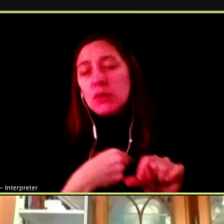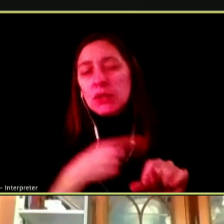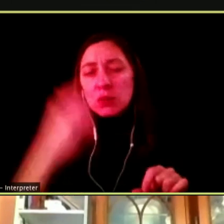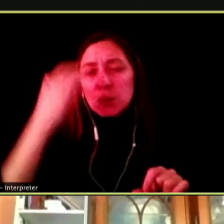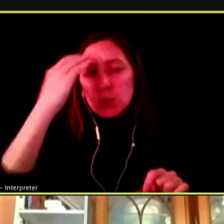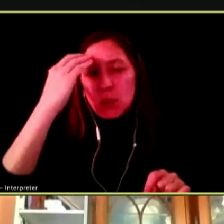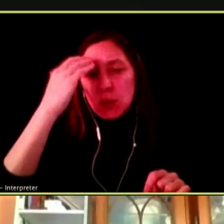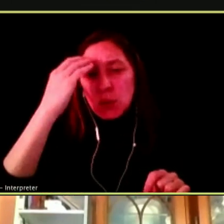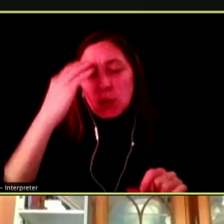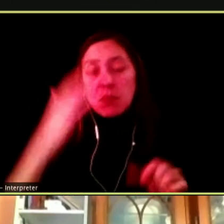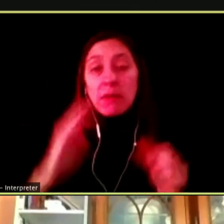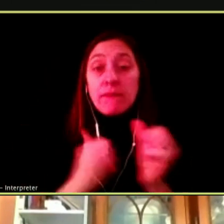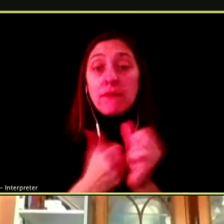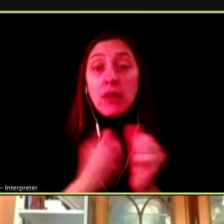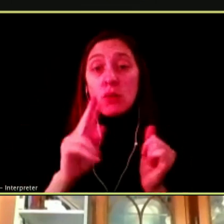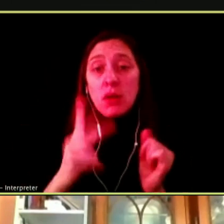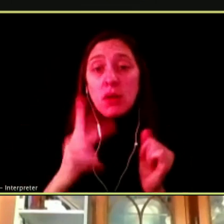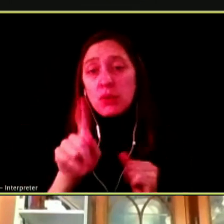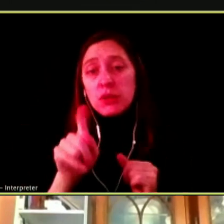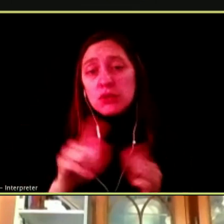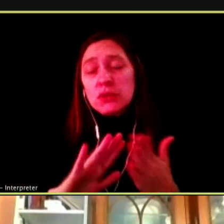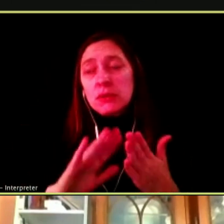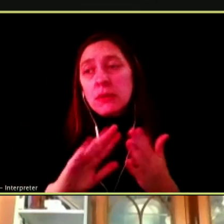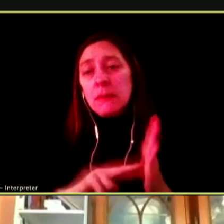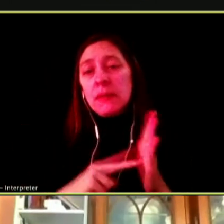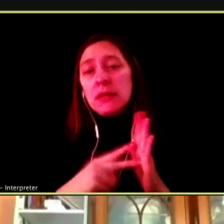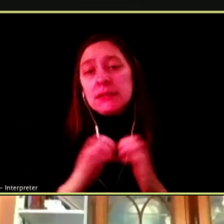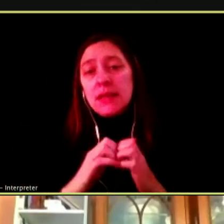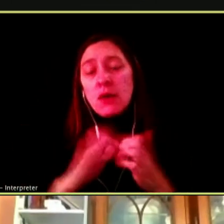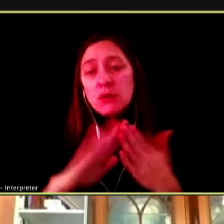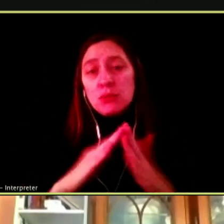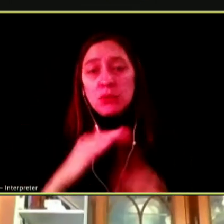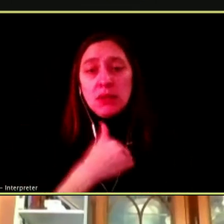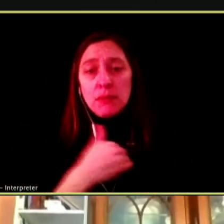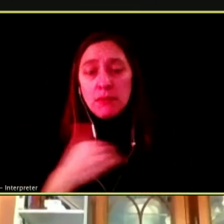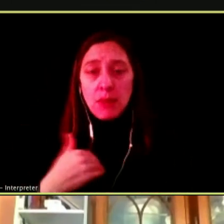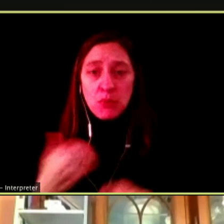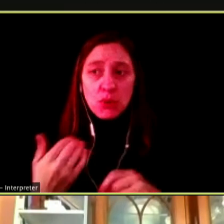MY FOLLOW-UP QUESTION IS HOW CAN COMMUNITY MEMBERS COMBAT THIS ISSUE?